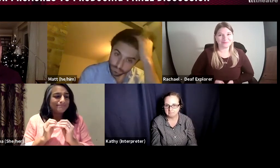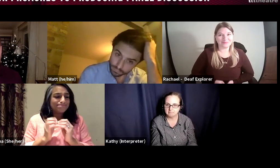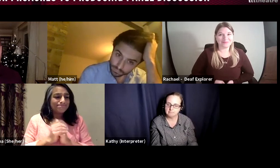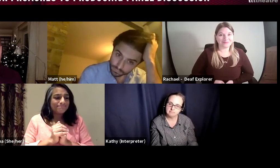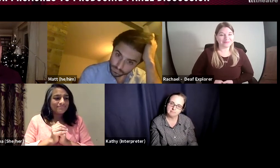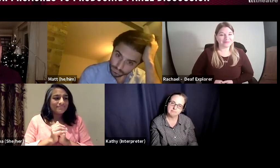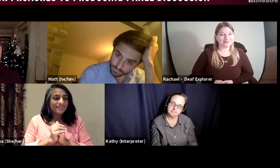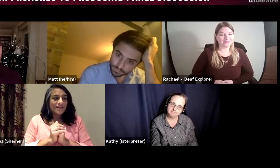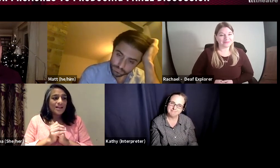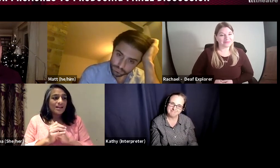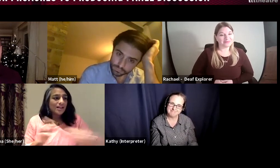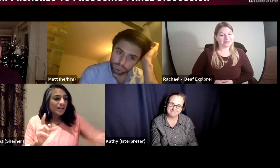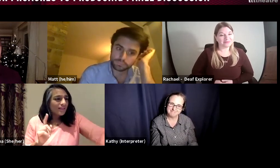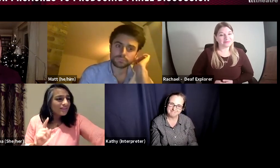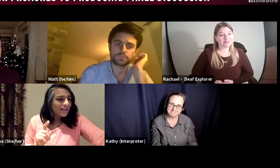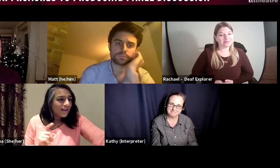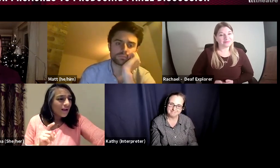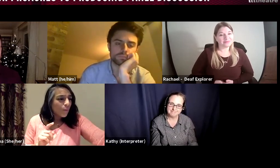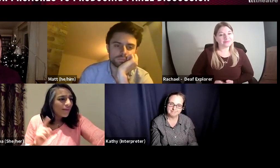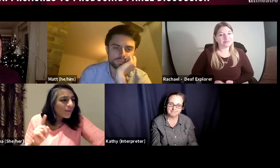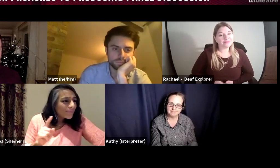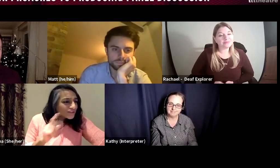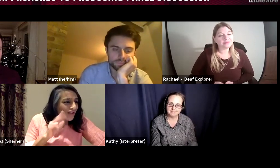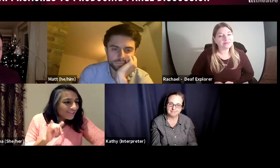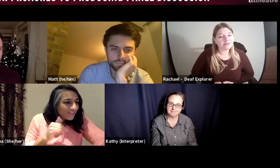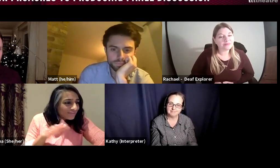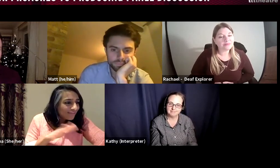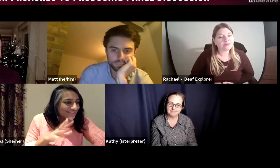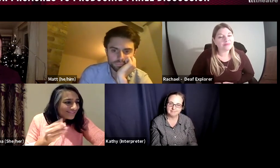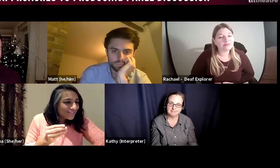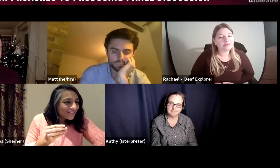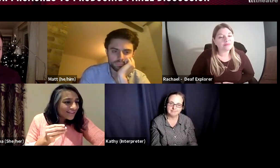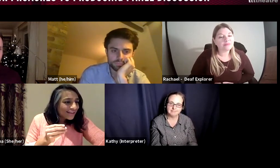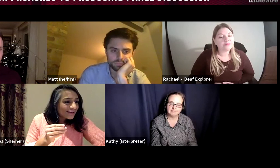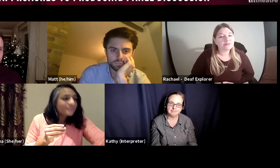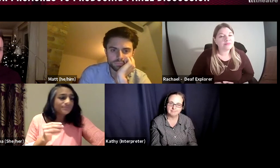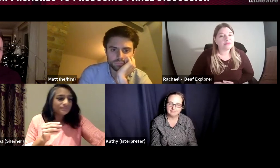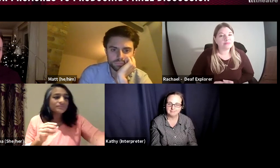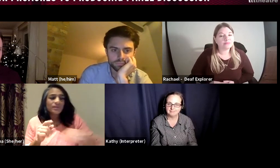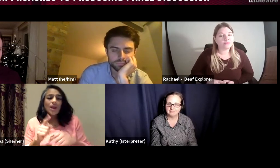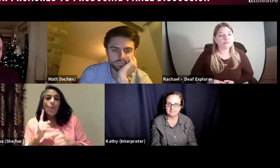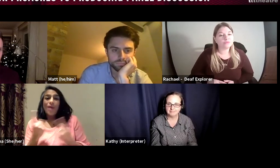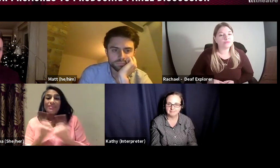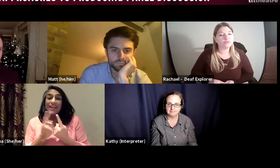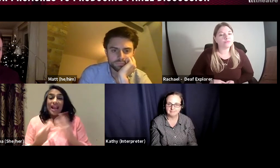see those in action. I think ... just checking if I've included everything I wanted to say